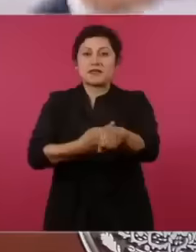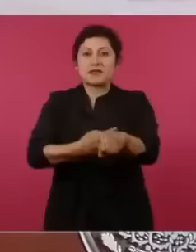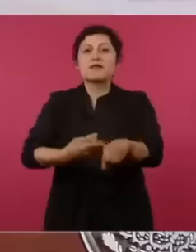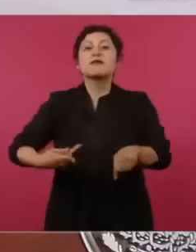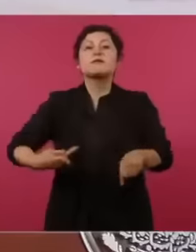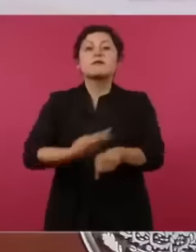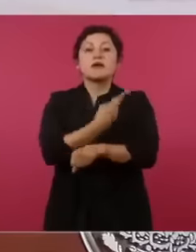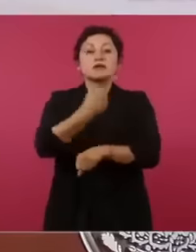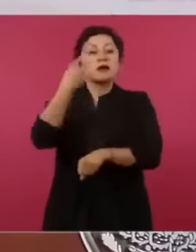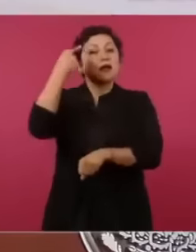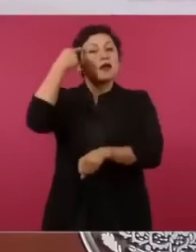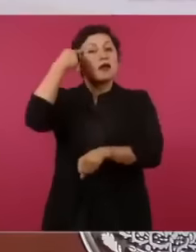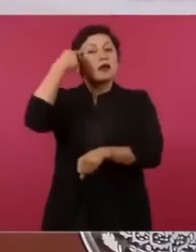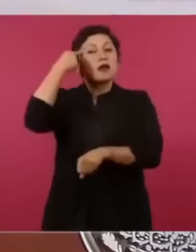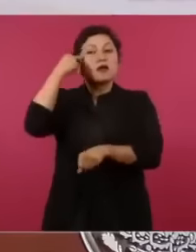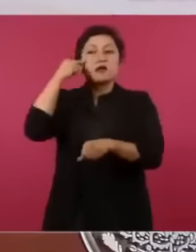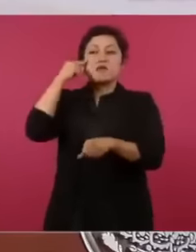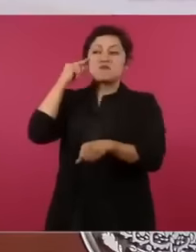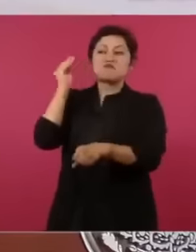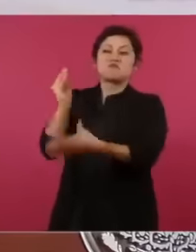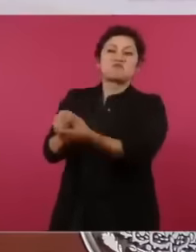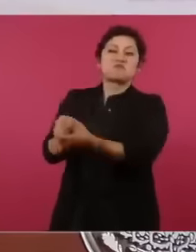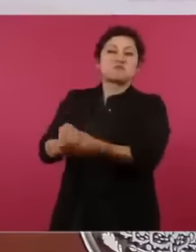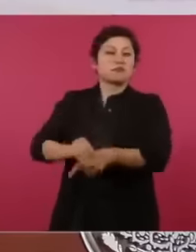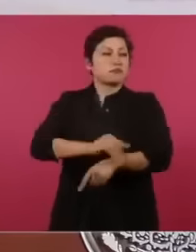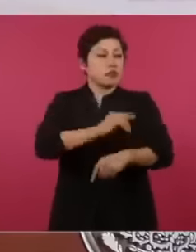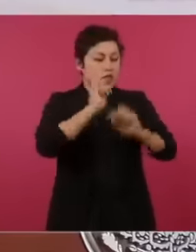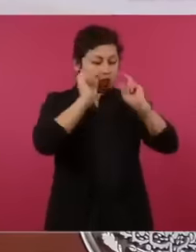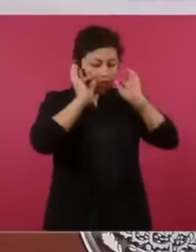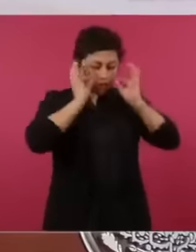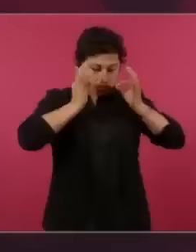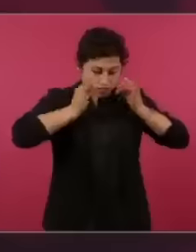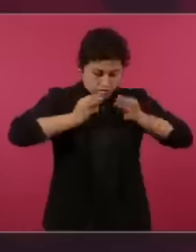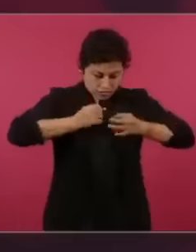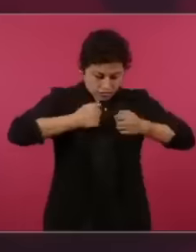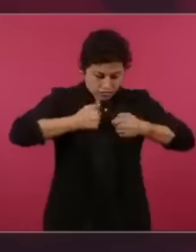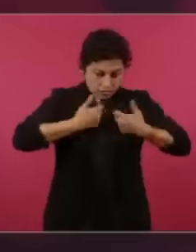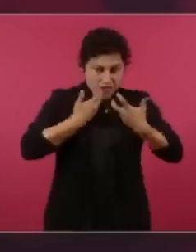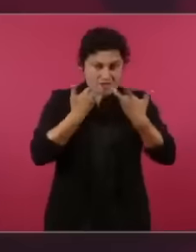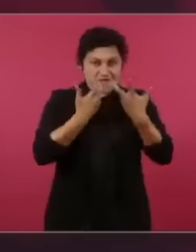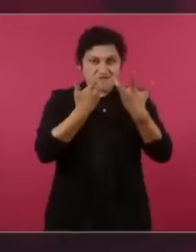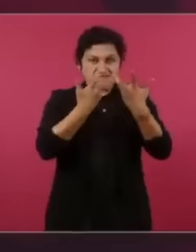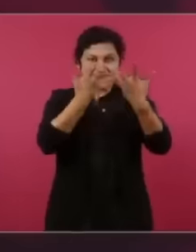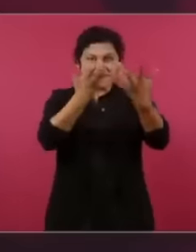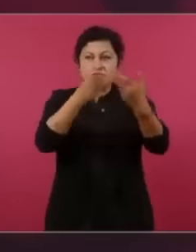country. One of these